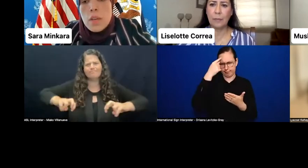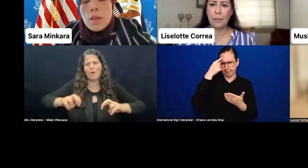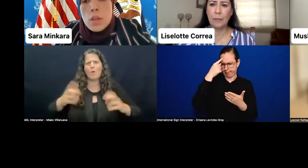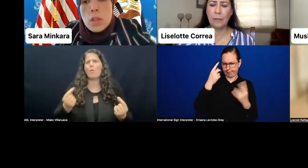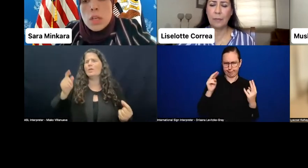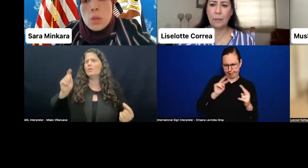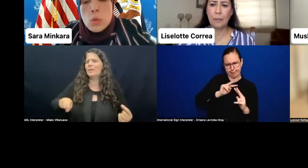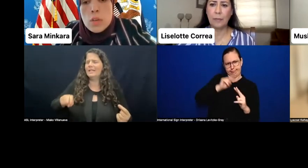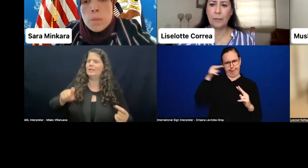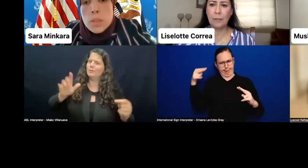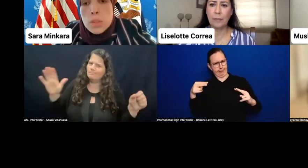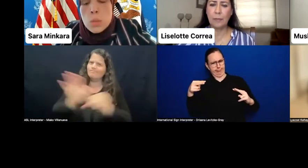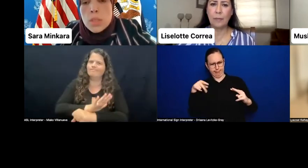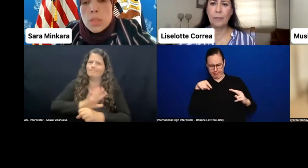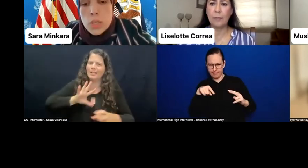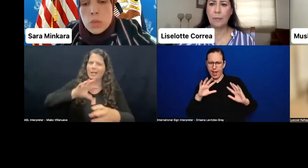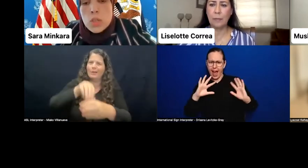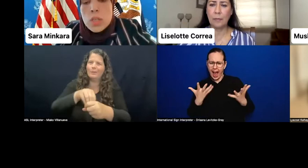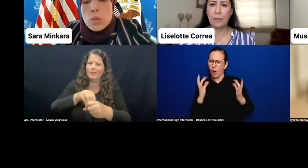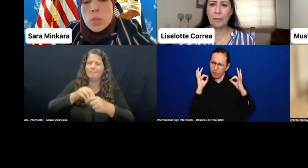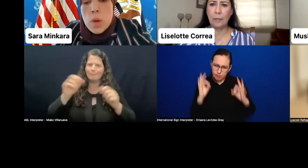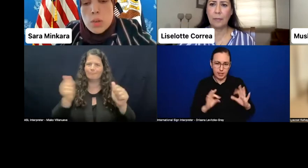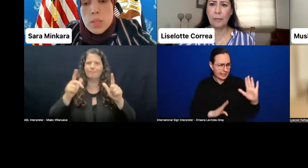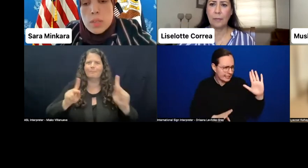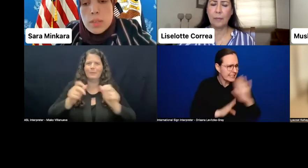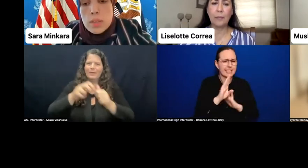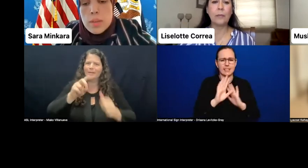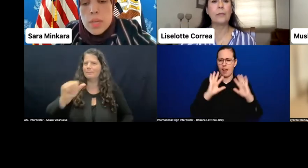full inclusion of persons with disability into our democracies?